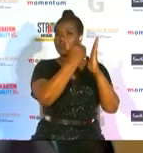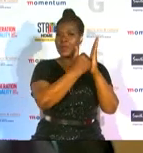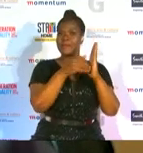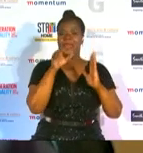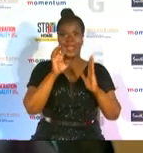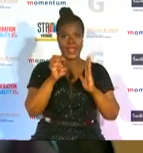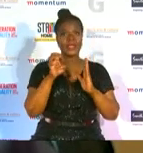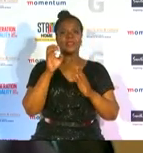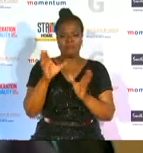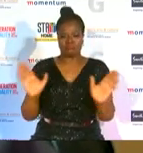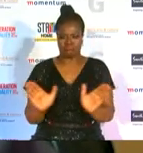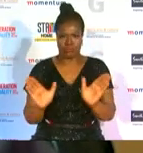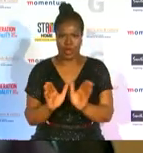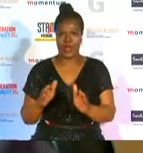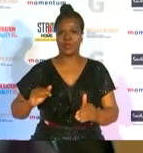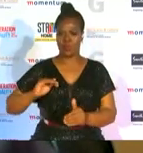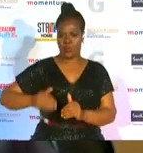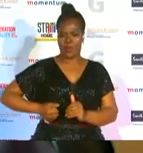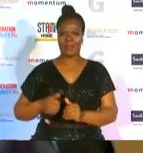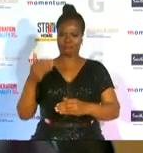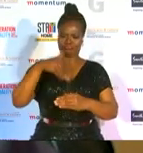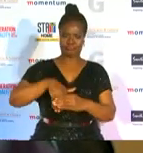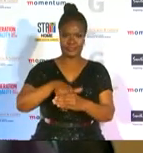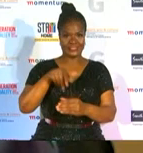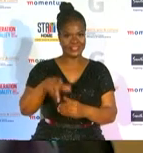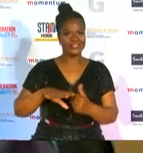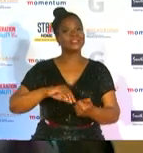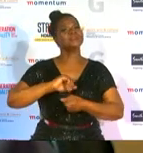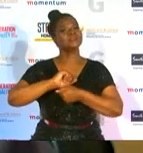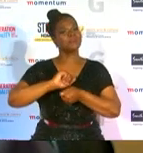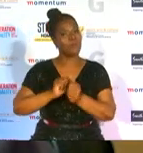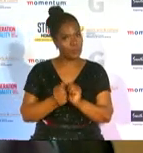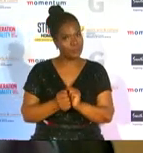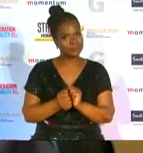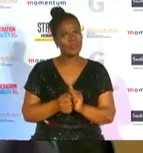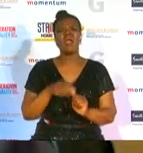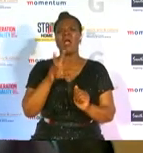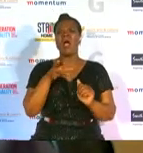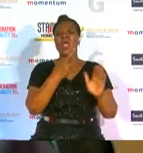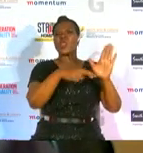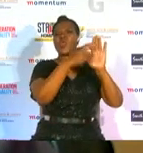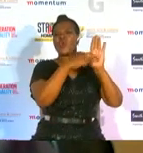and to highlight the celebration of the role which women play across